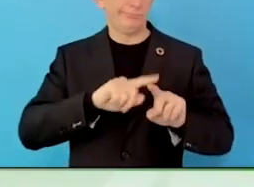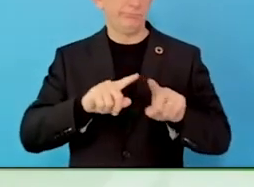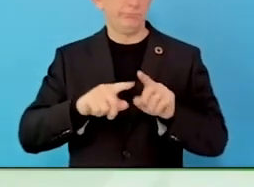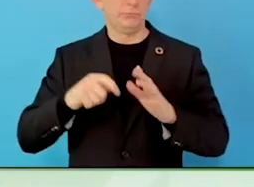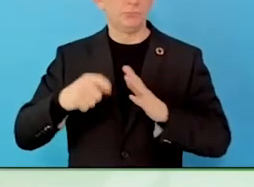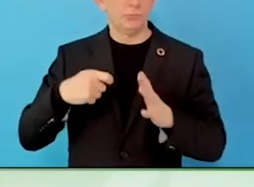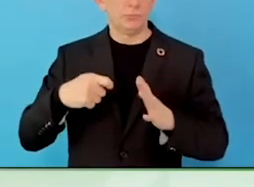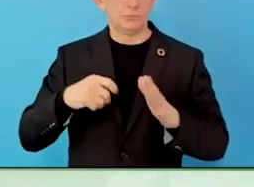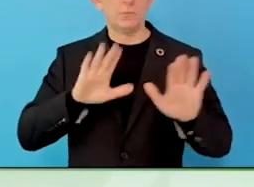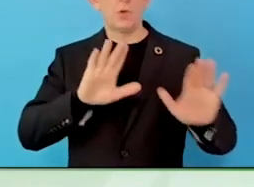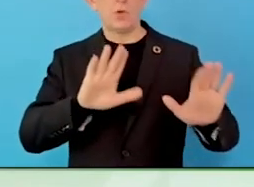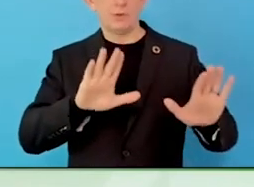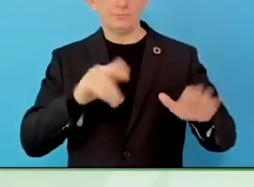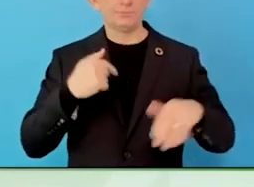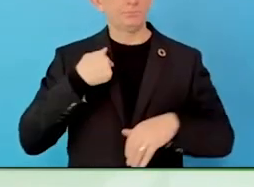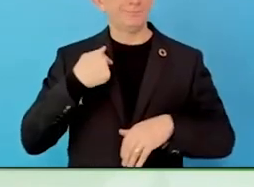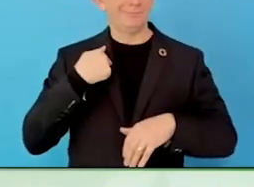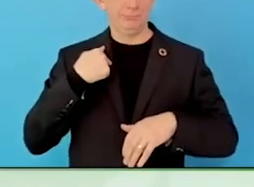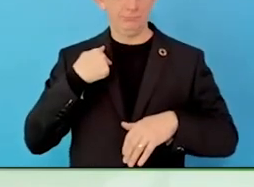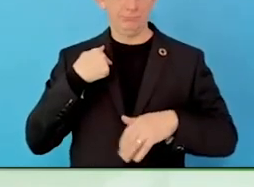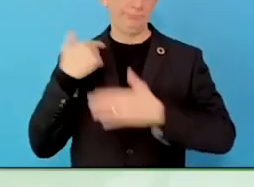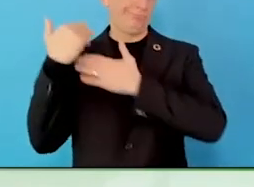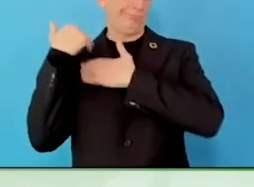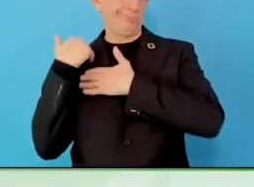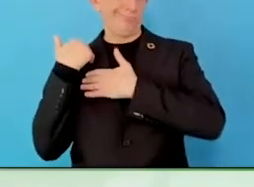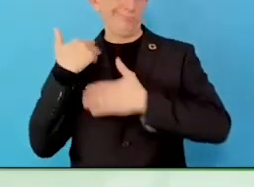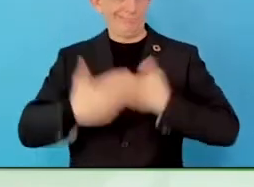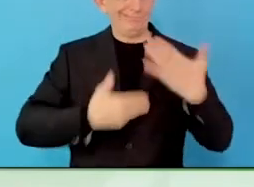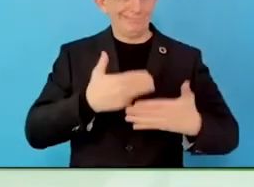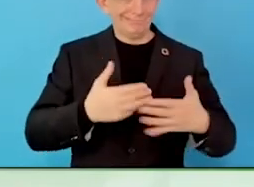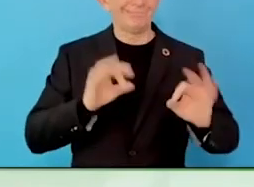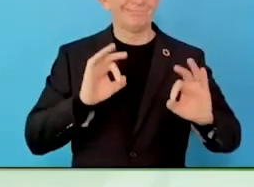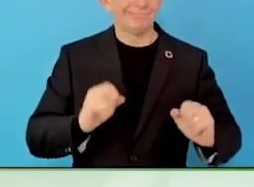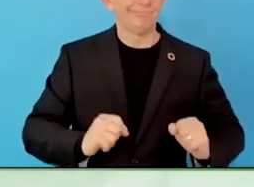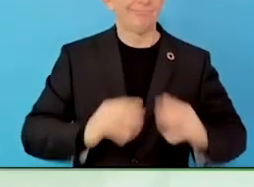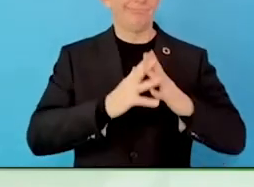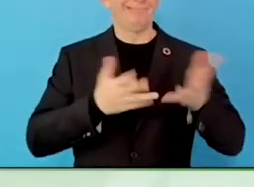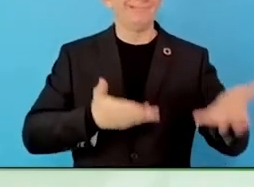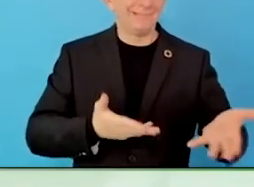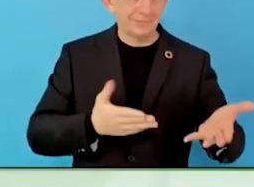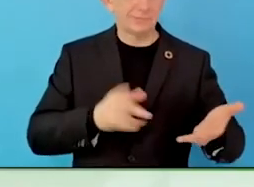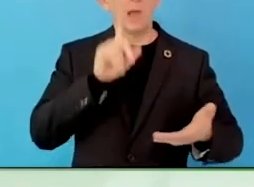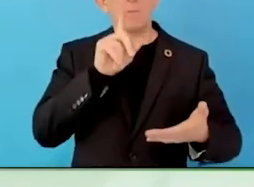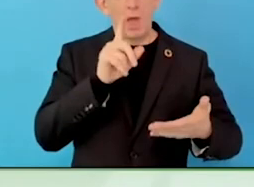We have companies with more than 100,000 employees where the people